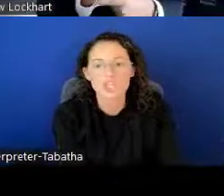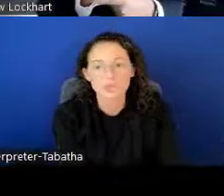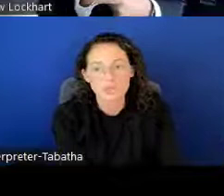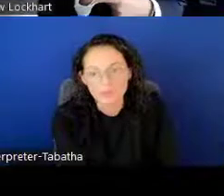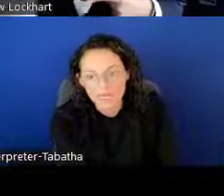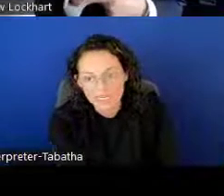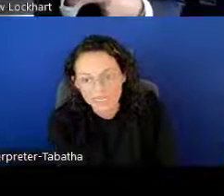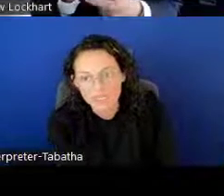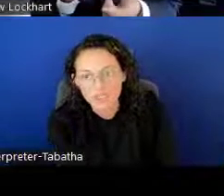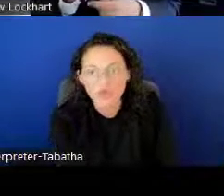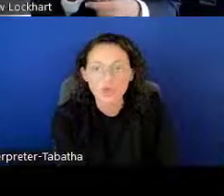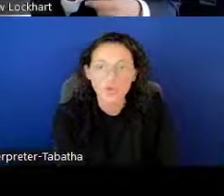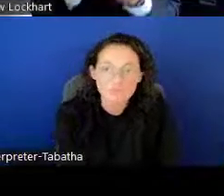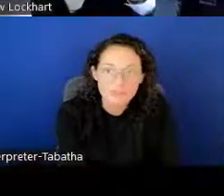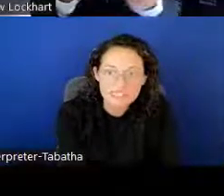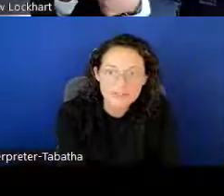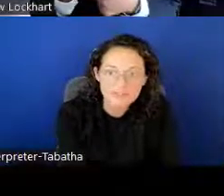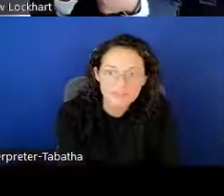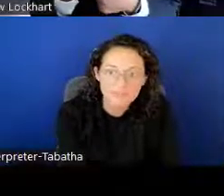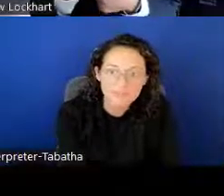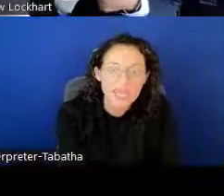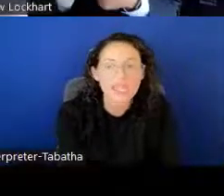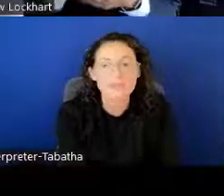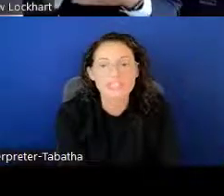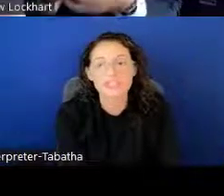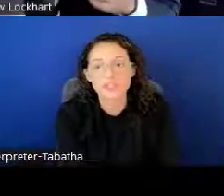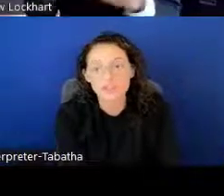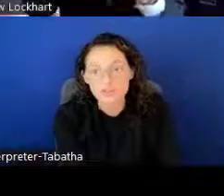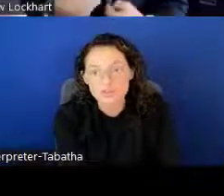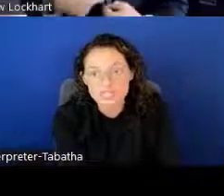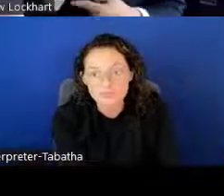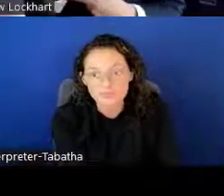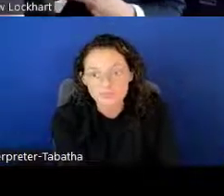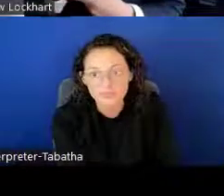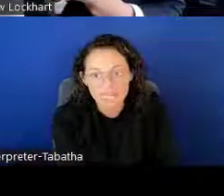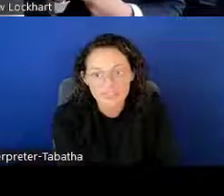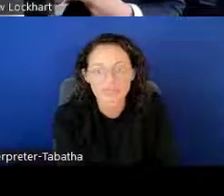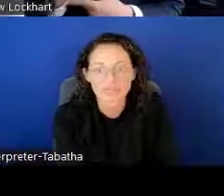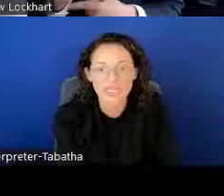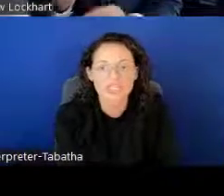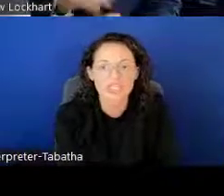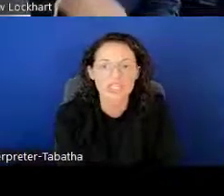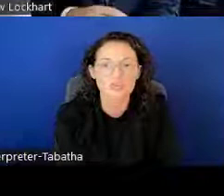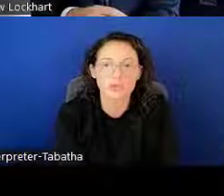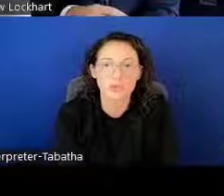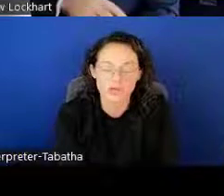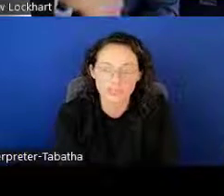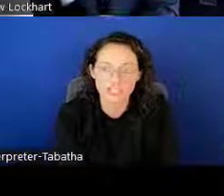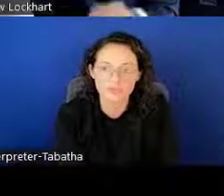the human body, human equipment, any materials, anything related to the human origin.